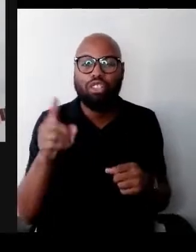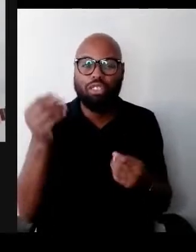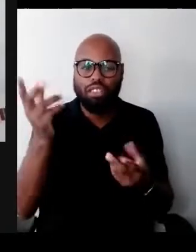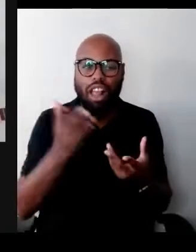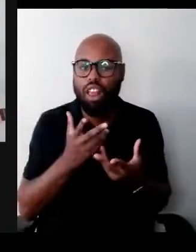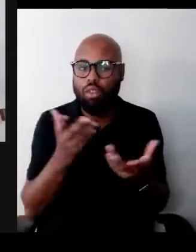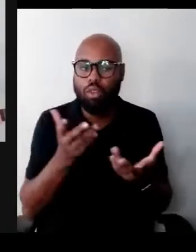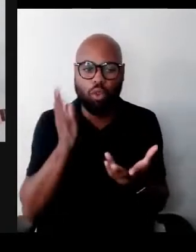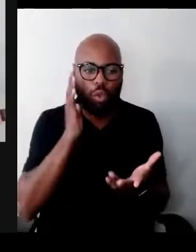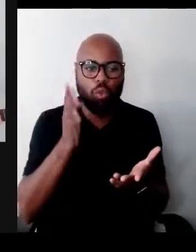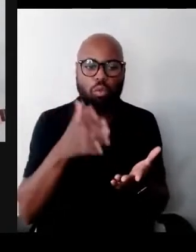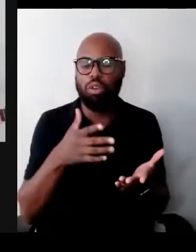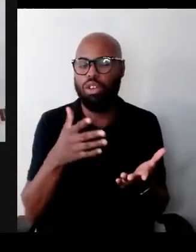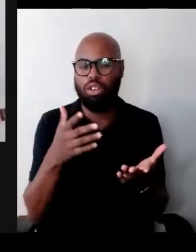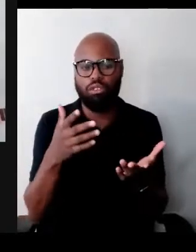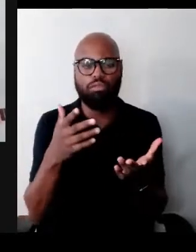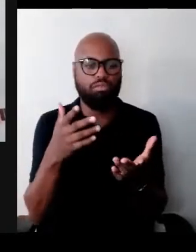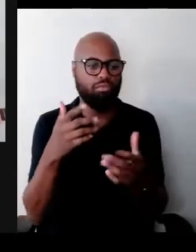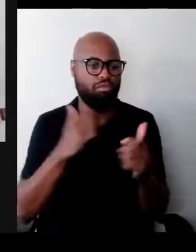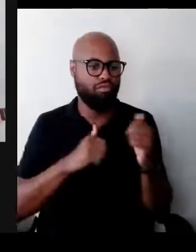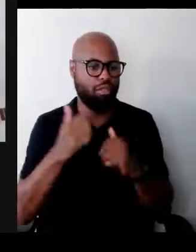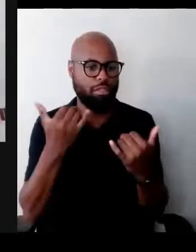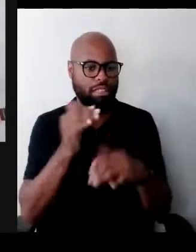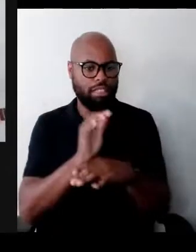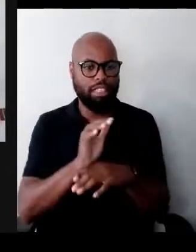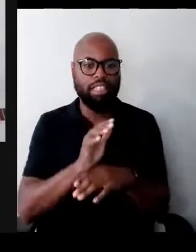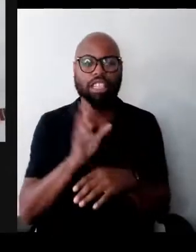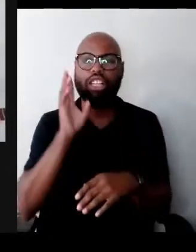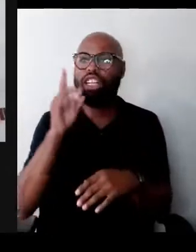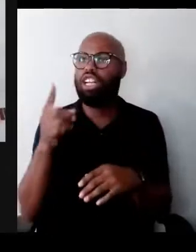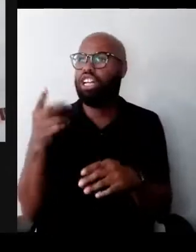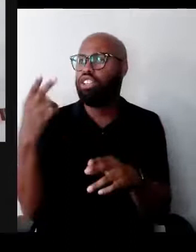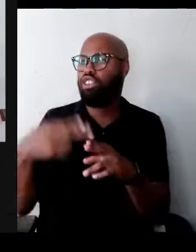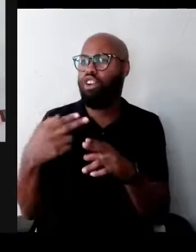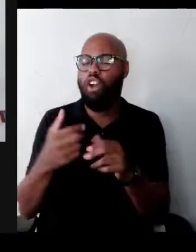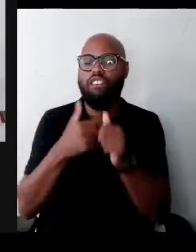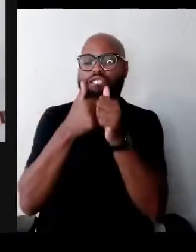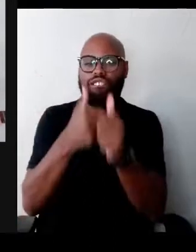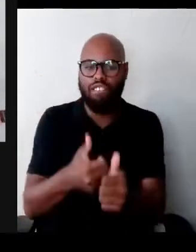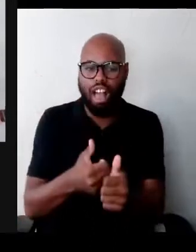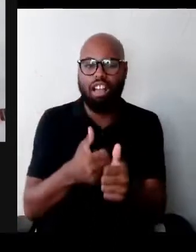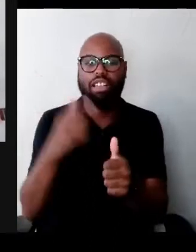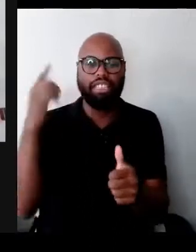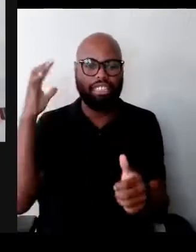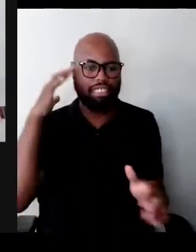This is a song called "Follow the Sound" and it's part of a compilation called "Borderless Lullabies"